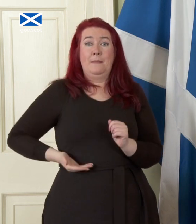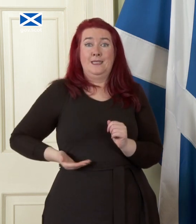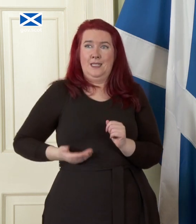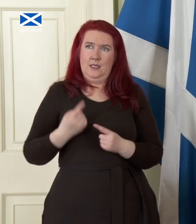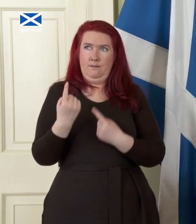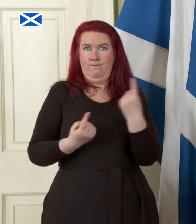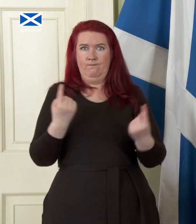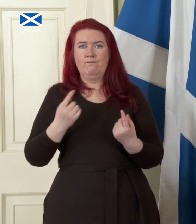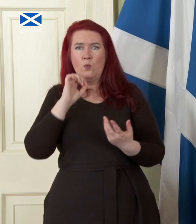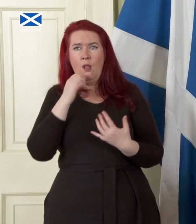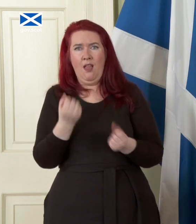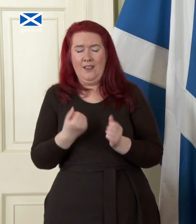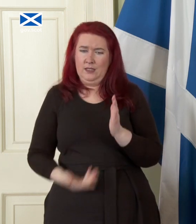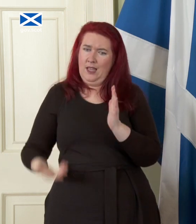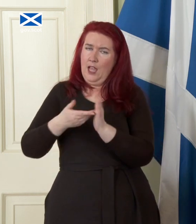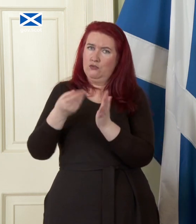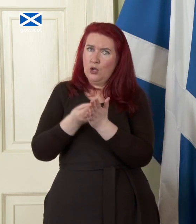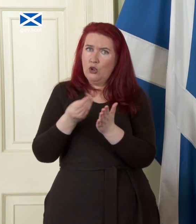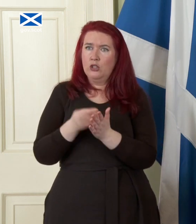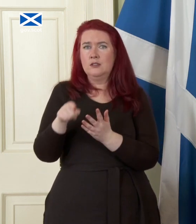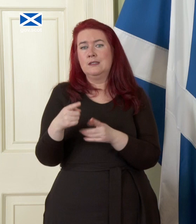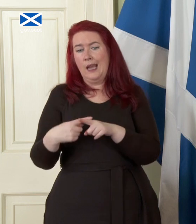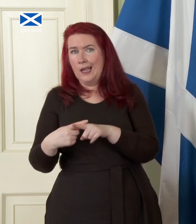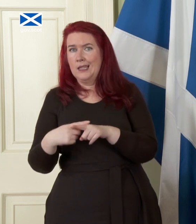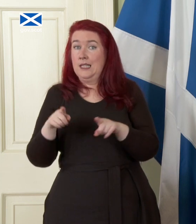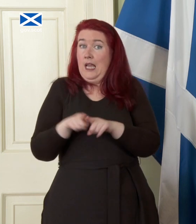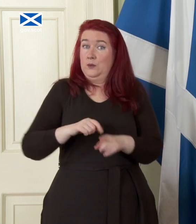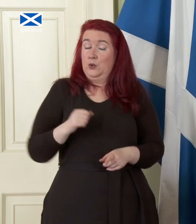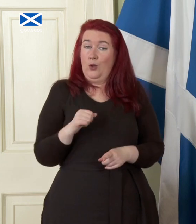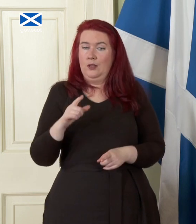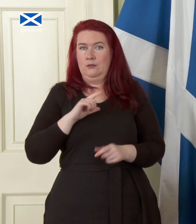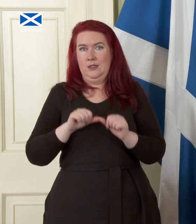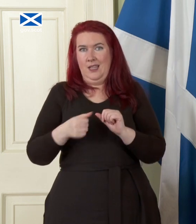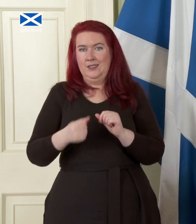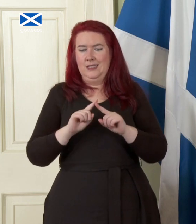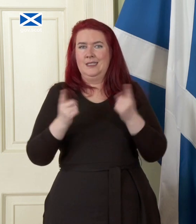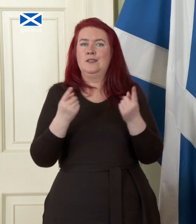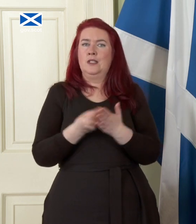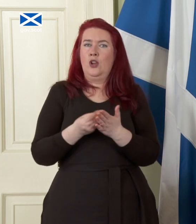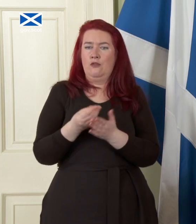considerable extra costs in England and Scotland as a result of having a different currency from